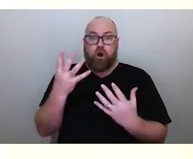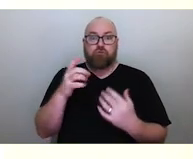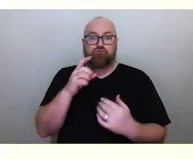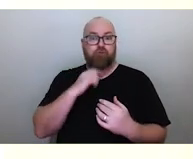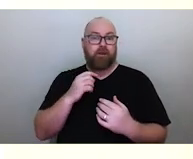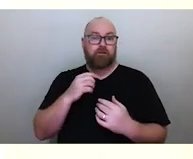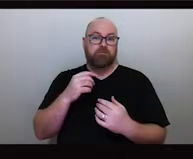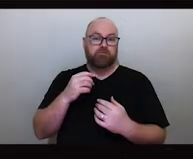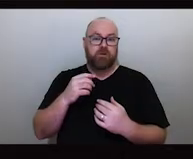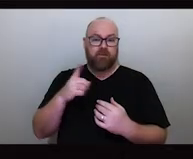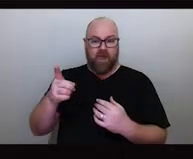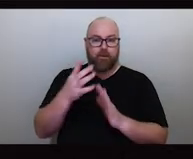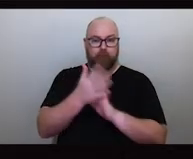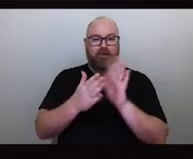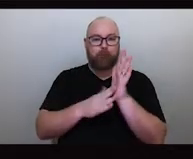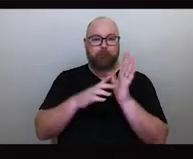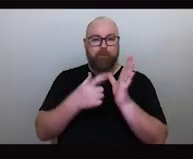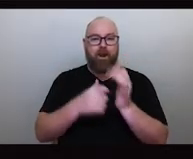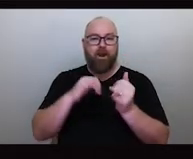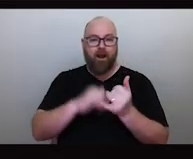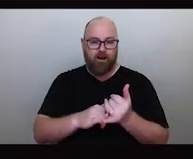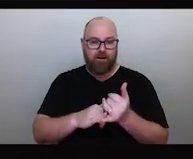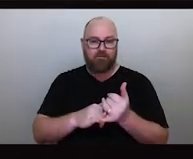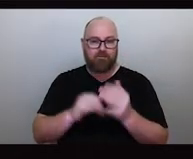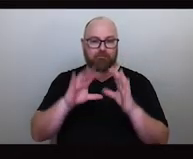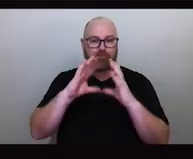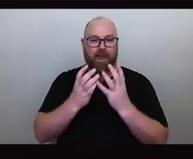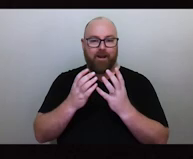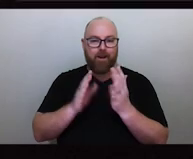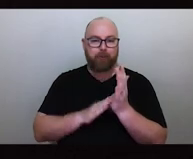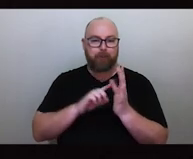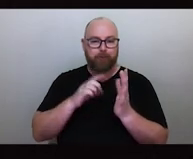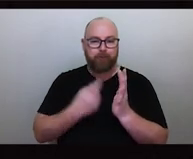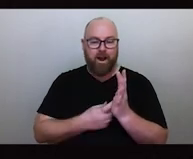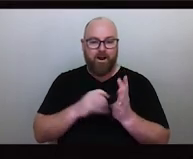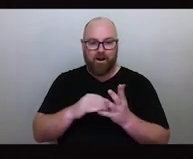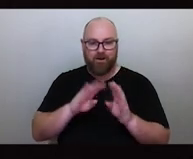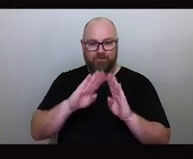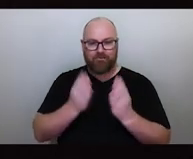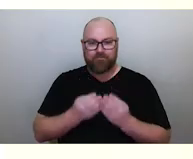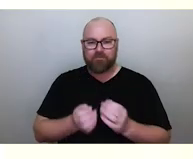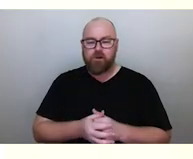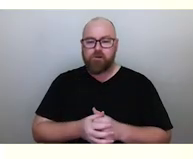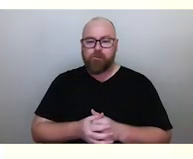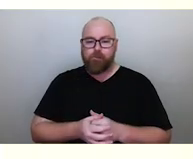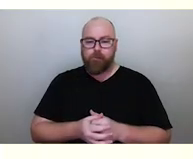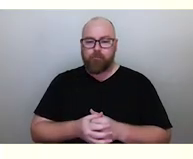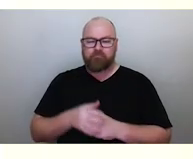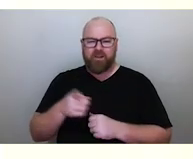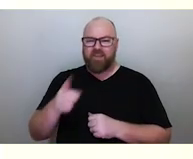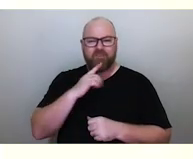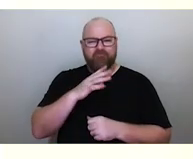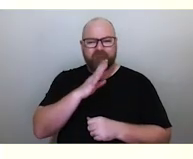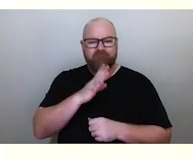well that must be the planet Mars. They didn't quite work out how this worked exactly, because it didn't make any sense.